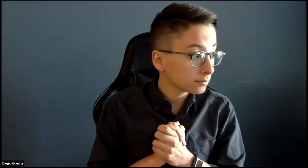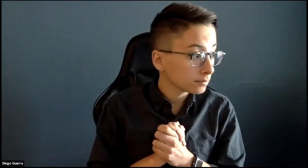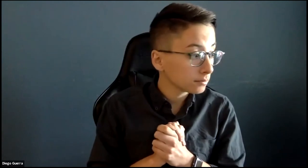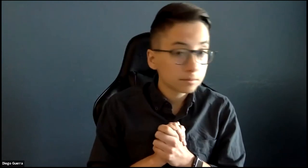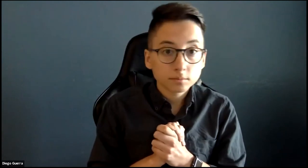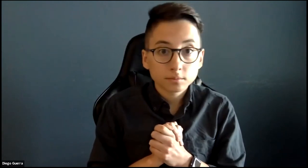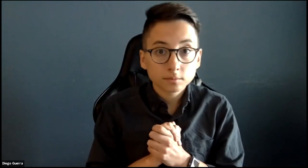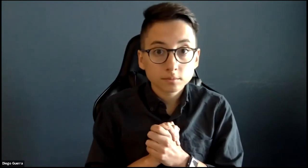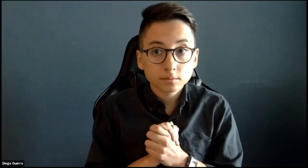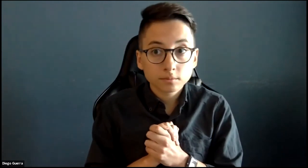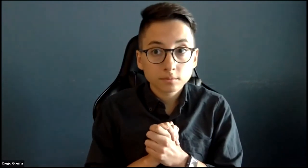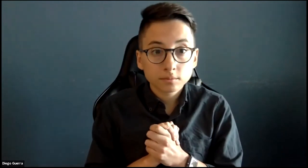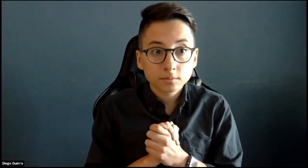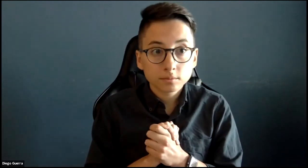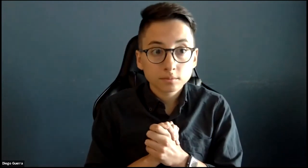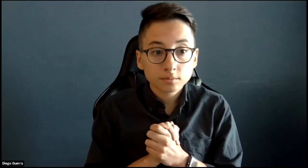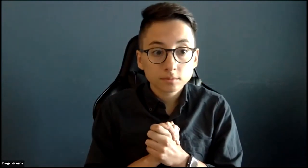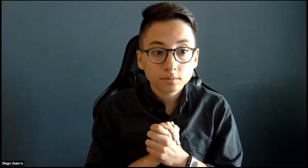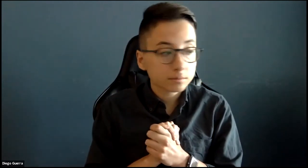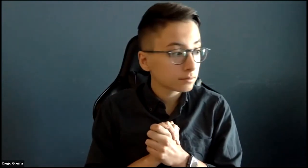I'm double checking with my team.